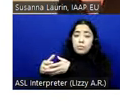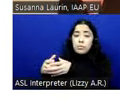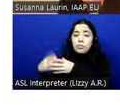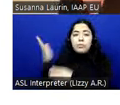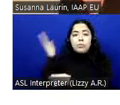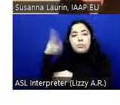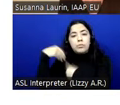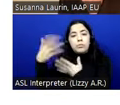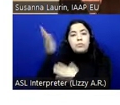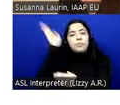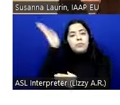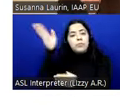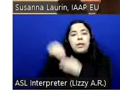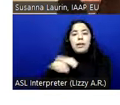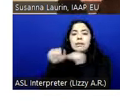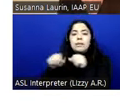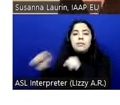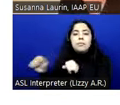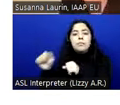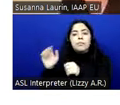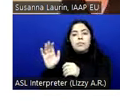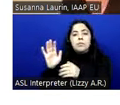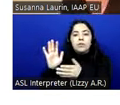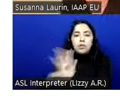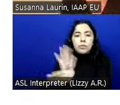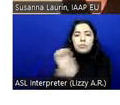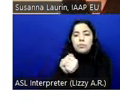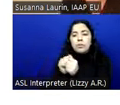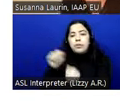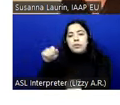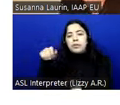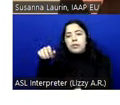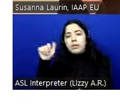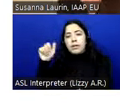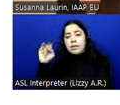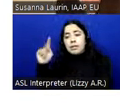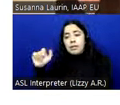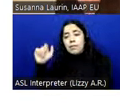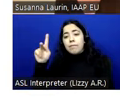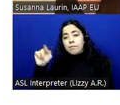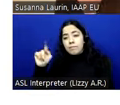webinar together with Annika from Finland and Peter from Hungary. It is in English.